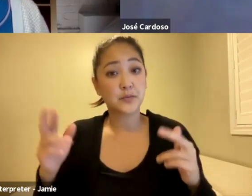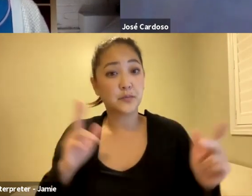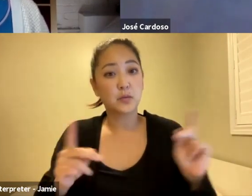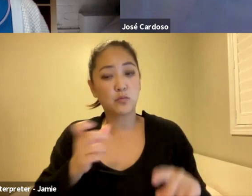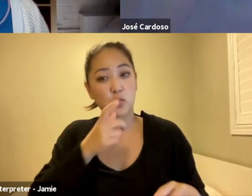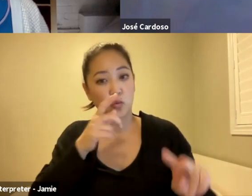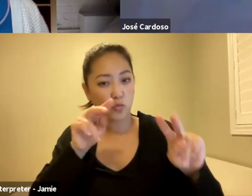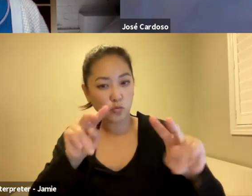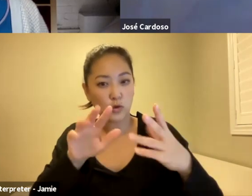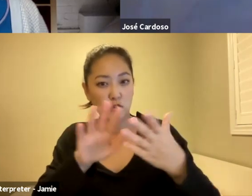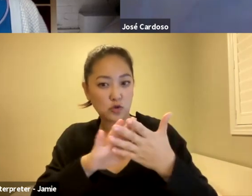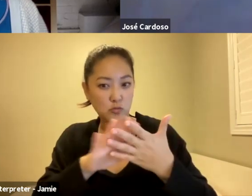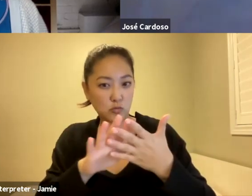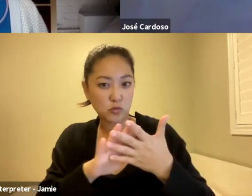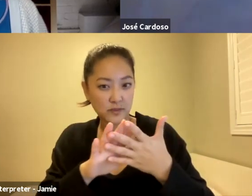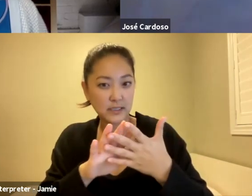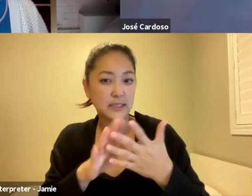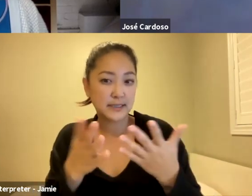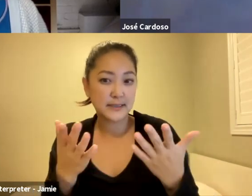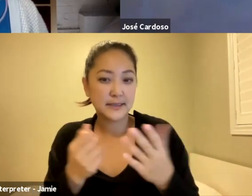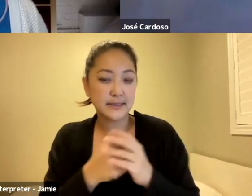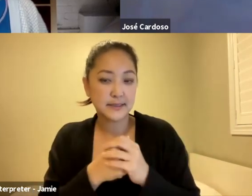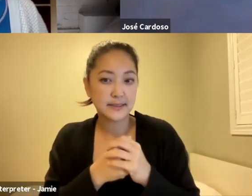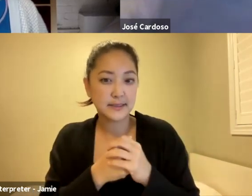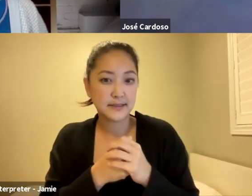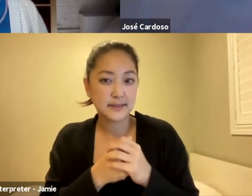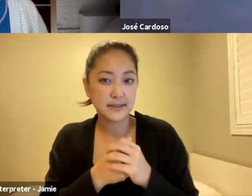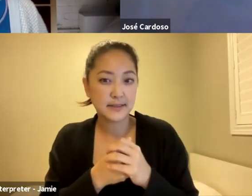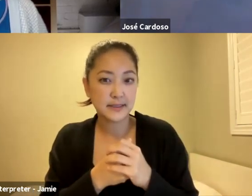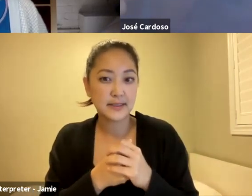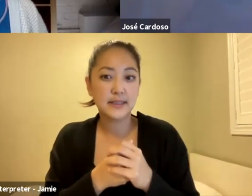can be also part of this to make a big family